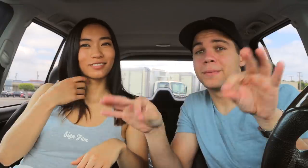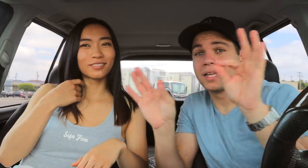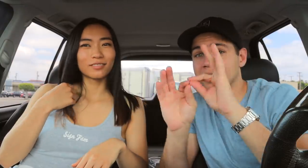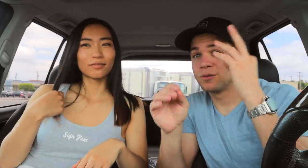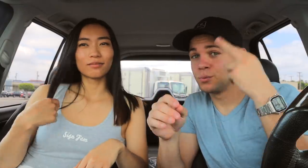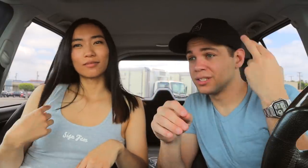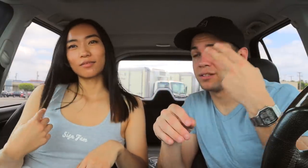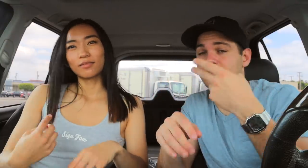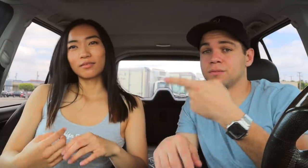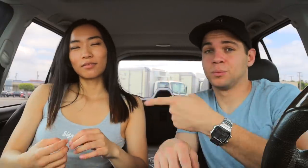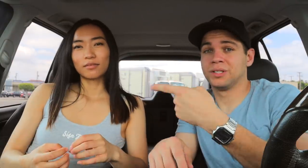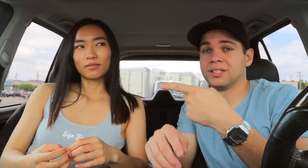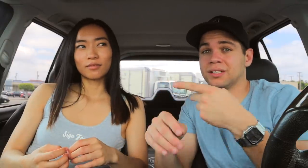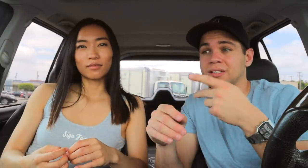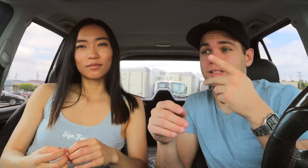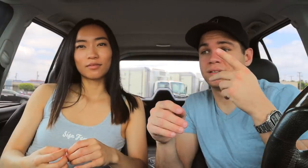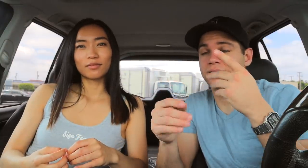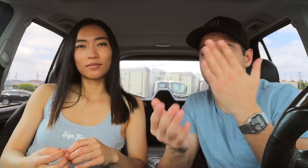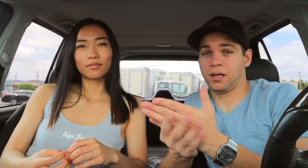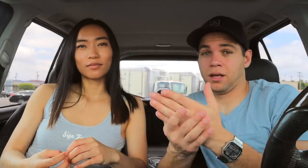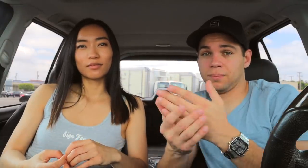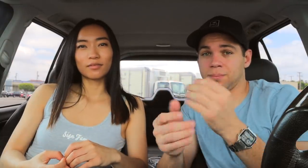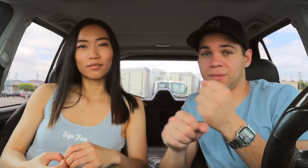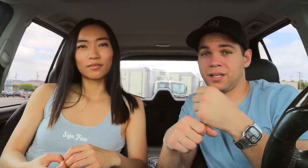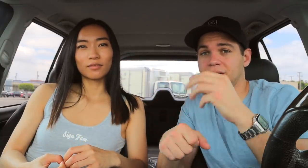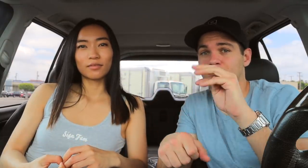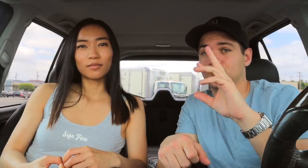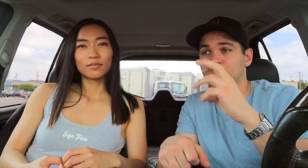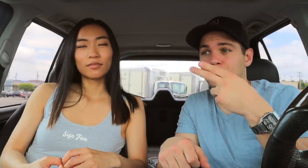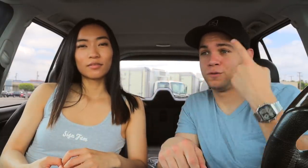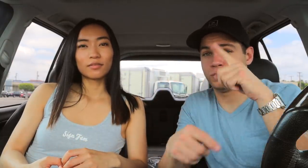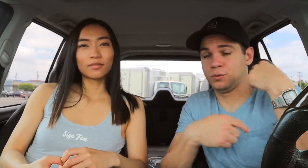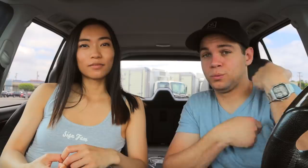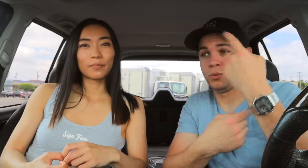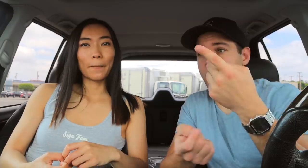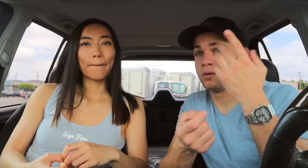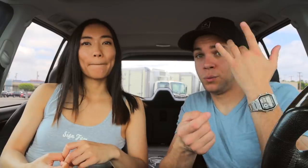One important reason we stopped making merch for a while